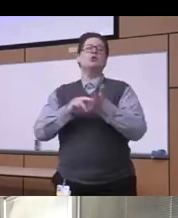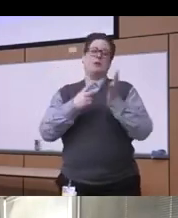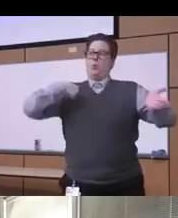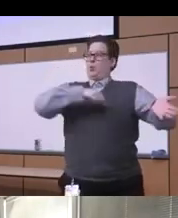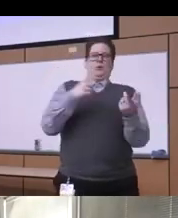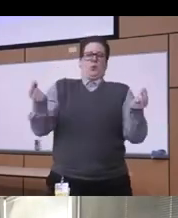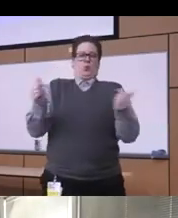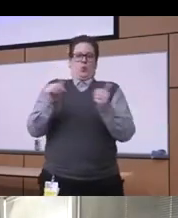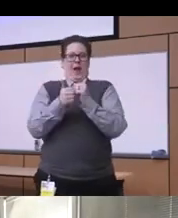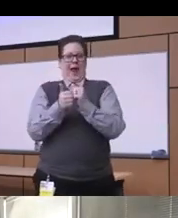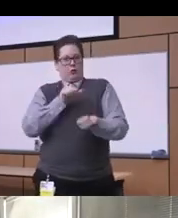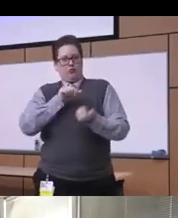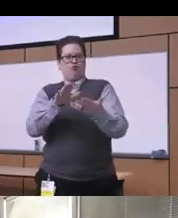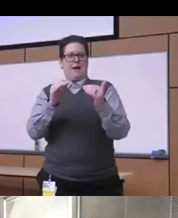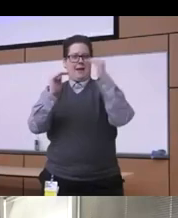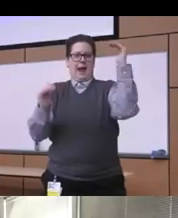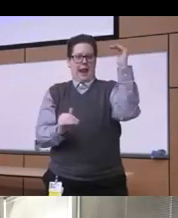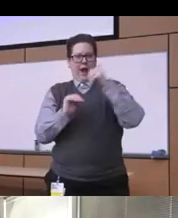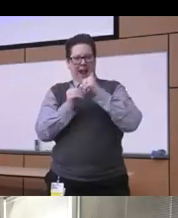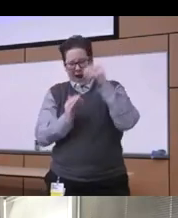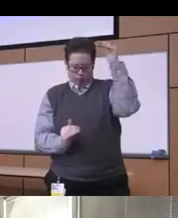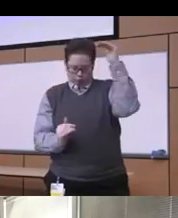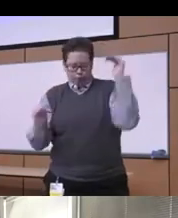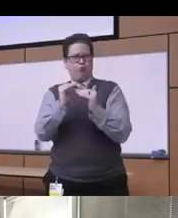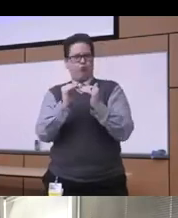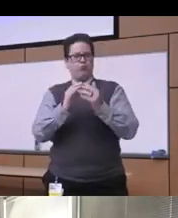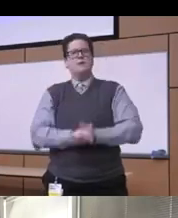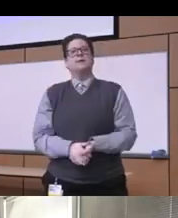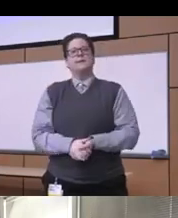you know these are few things that I'm going to mention you know obviously this is again a huge